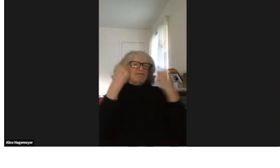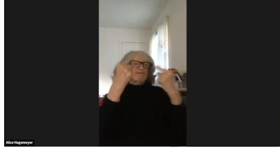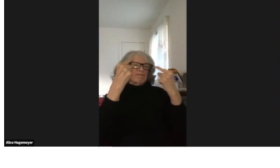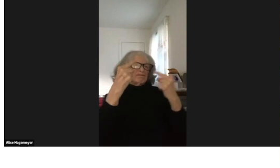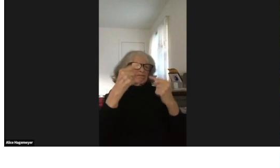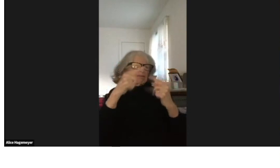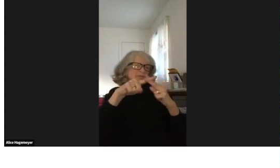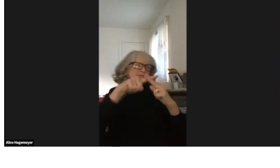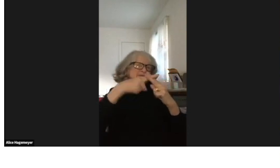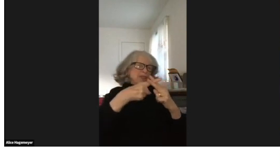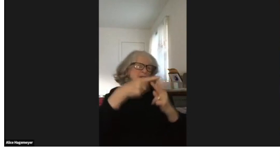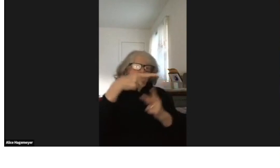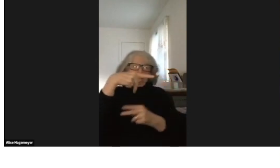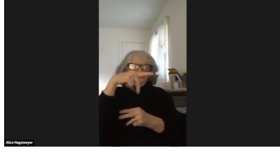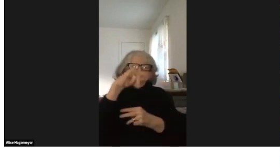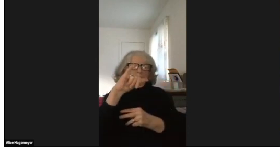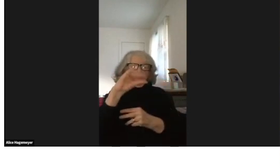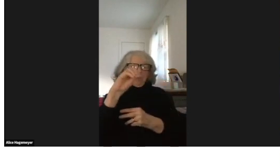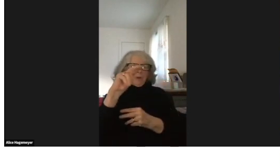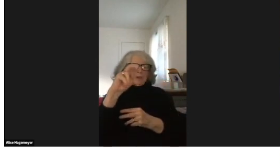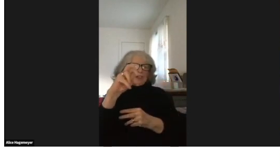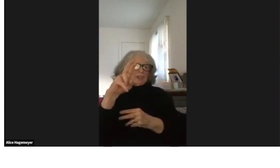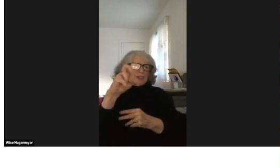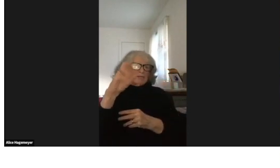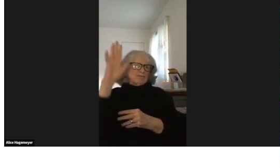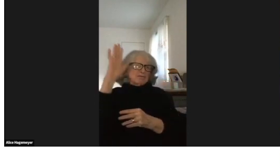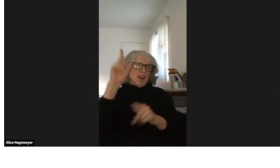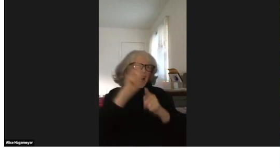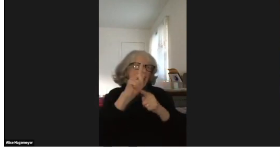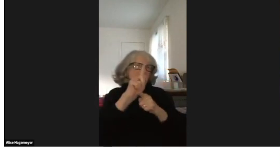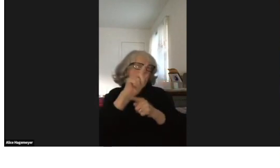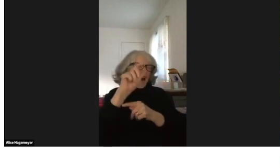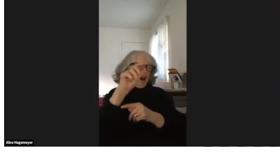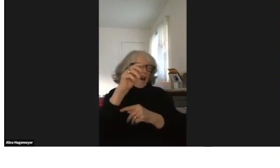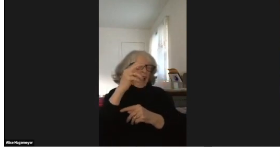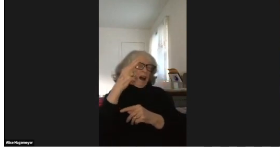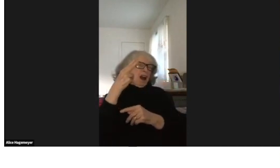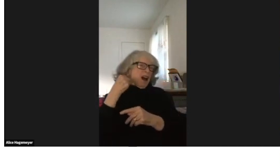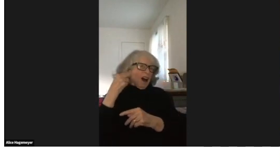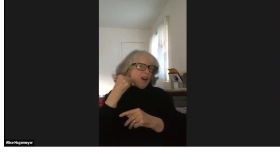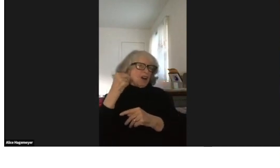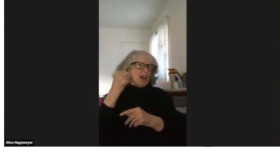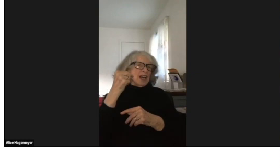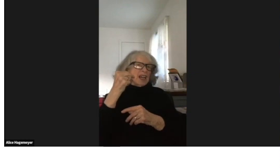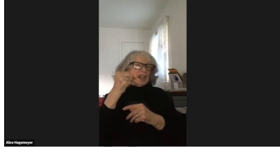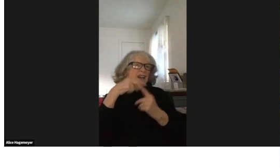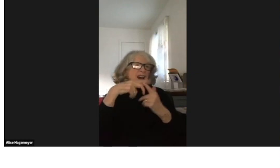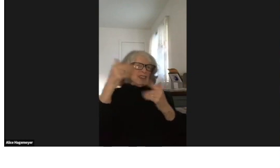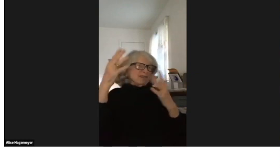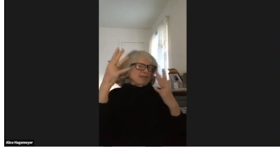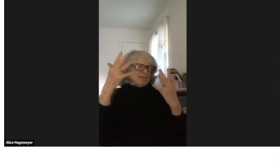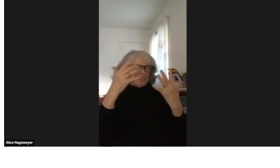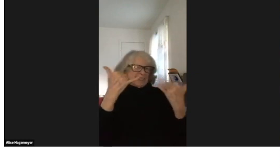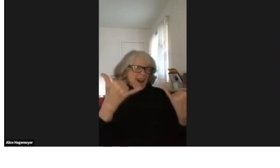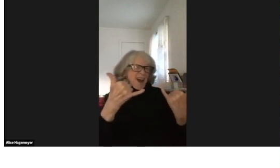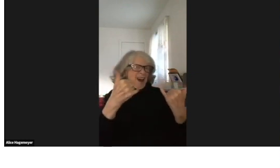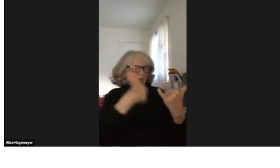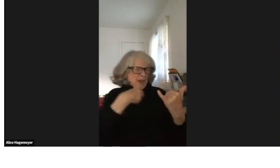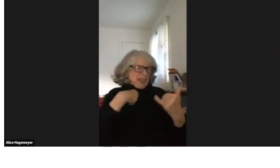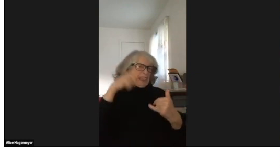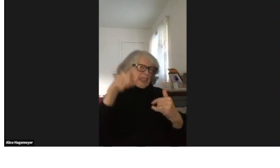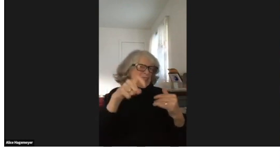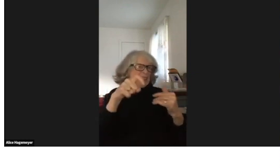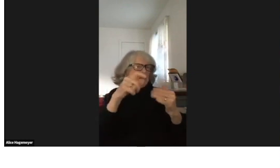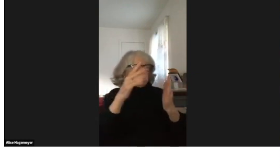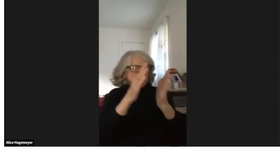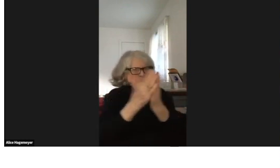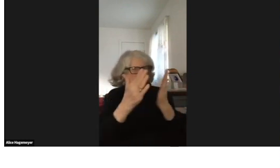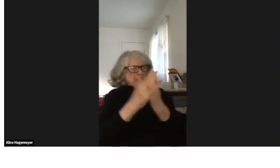We don't have pioneers today like we did in the past like Clerk.